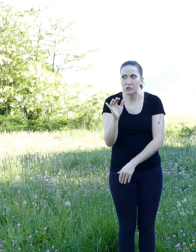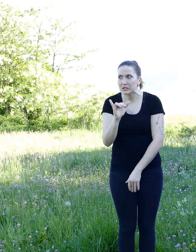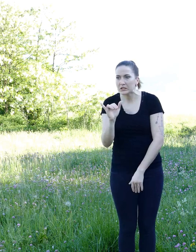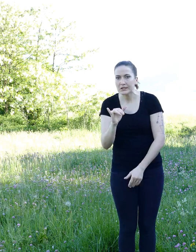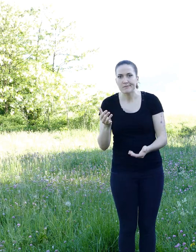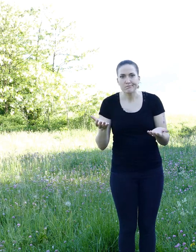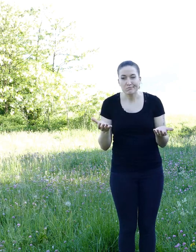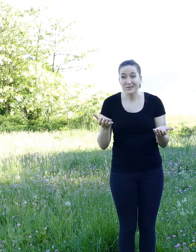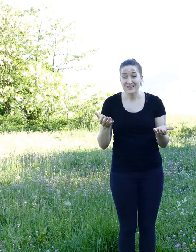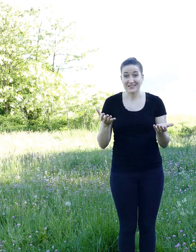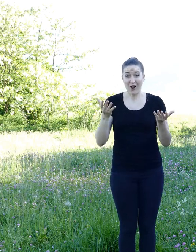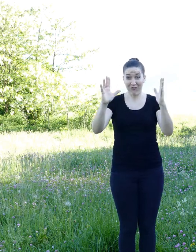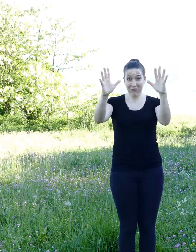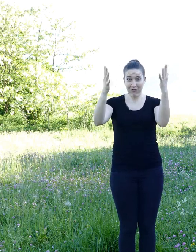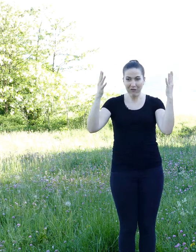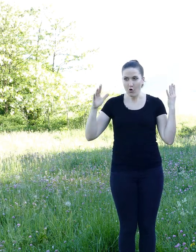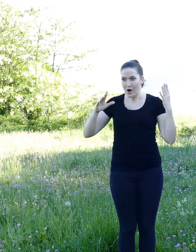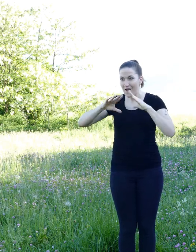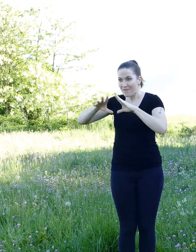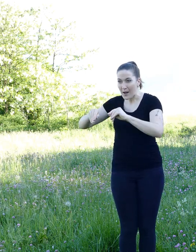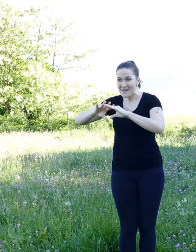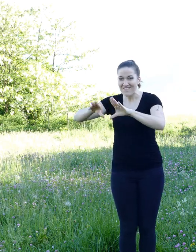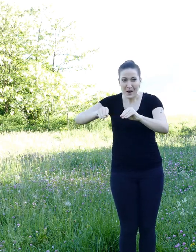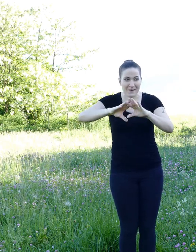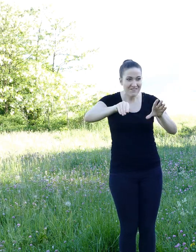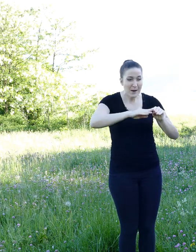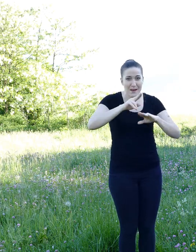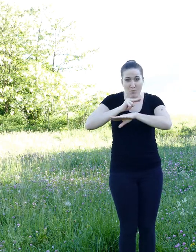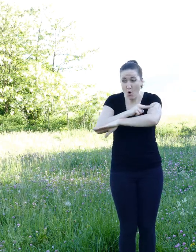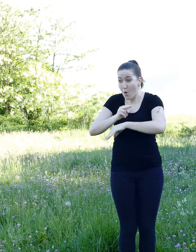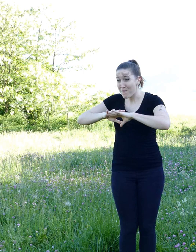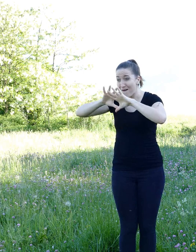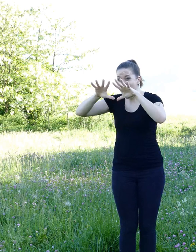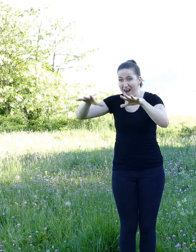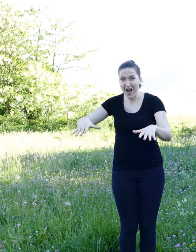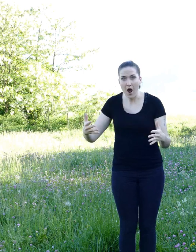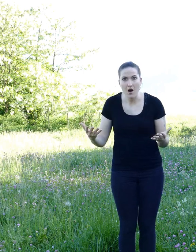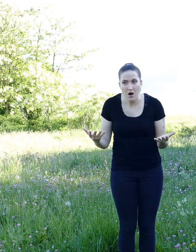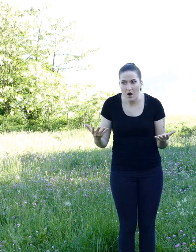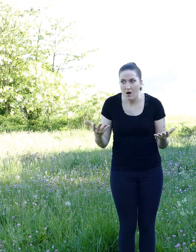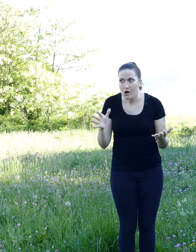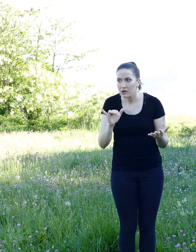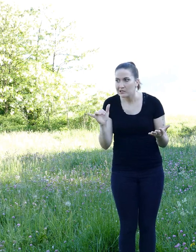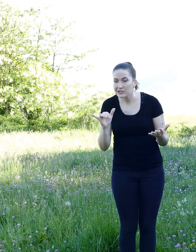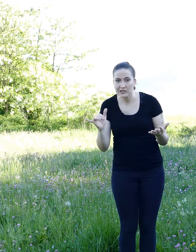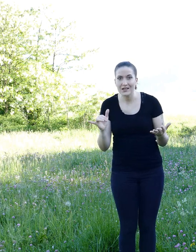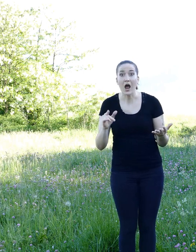Entire families live in the forest. Maybe the gerbil left clues that could distinguish him from others?